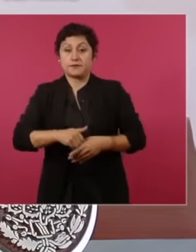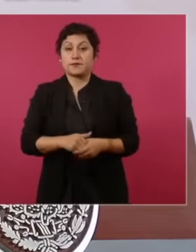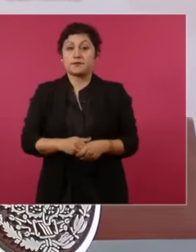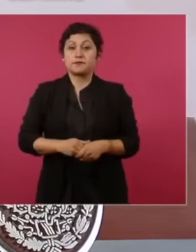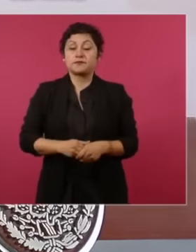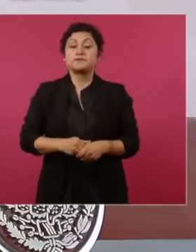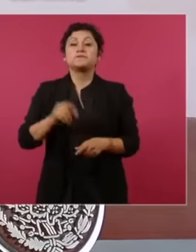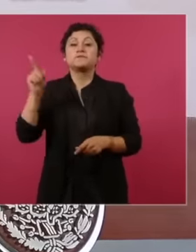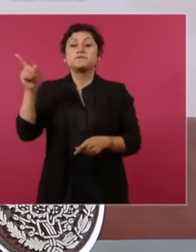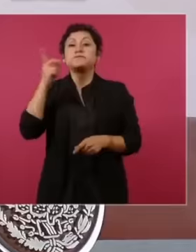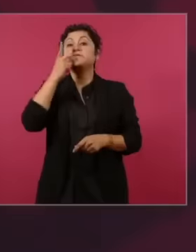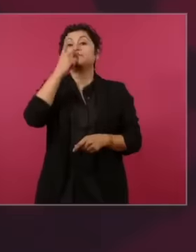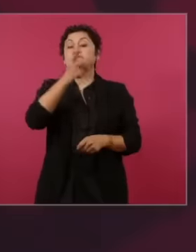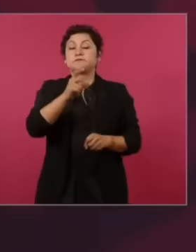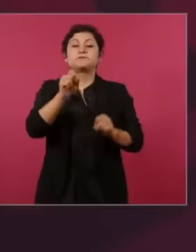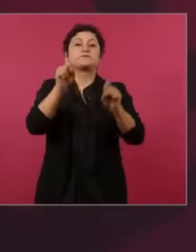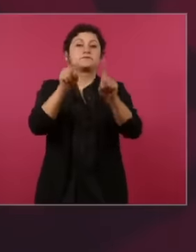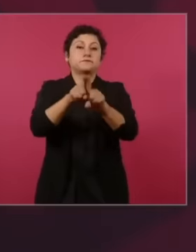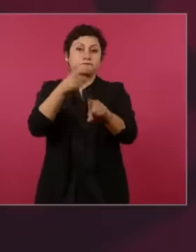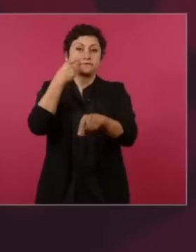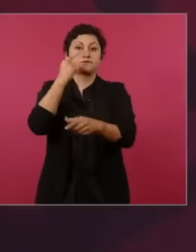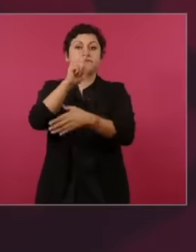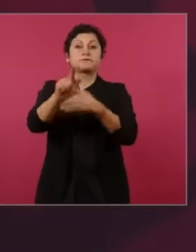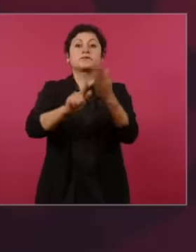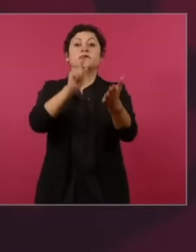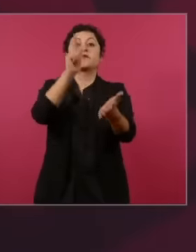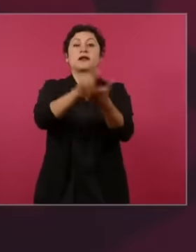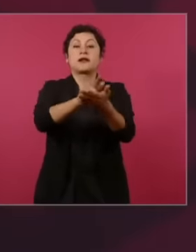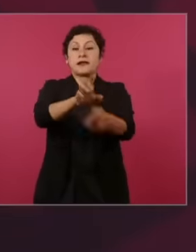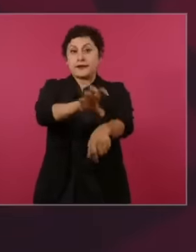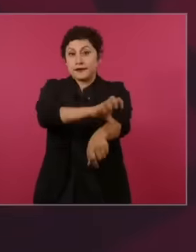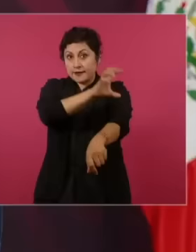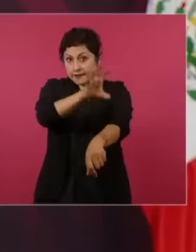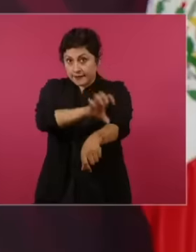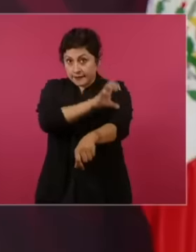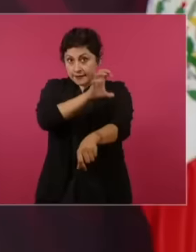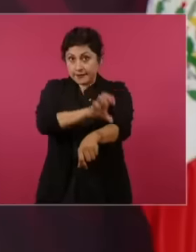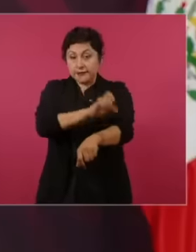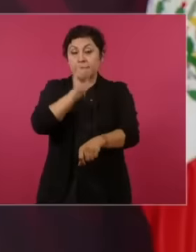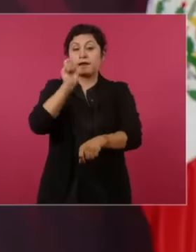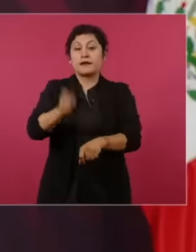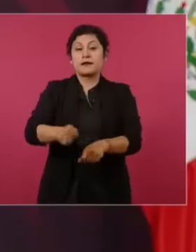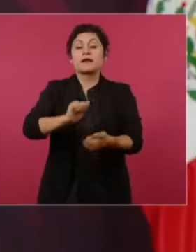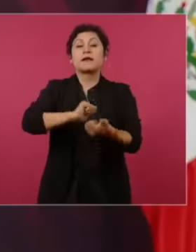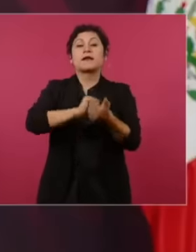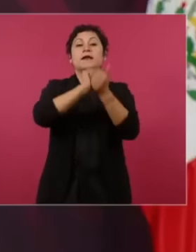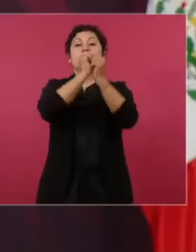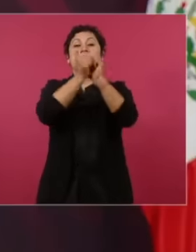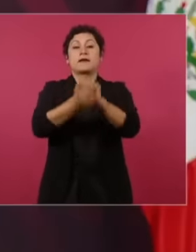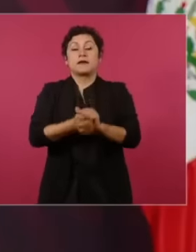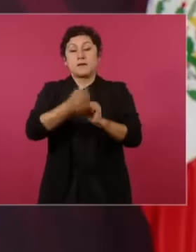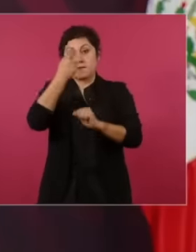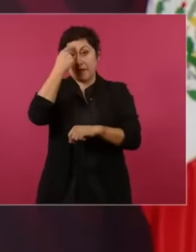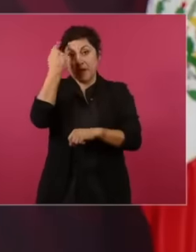energy reform, the privatization of the oil from the electrical industry